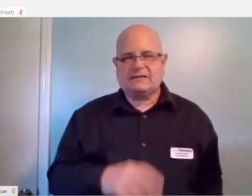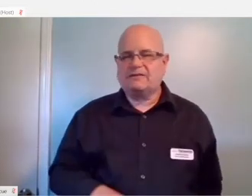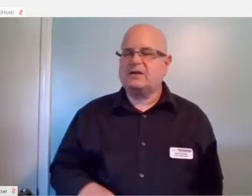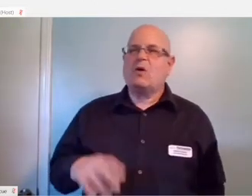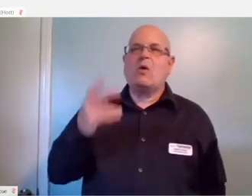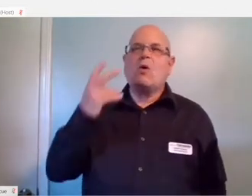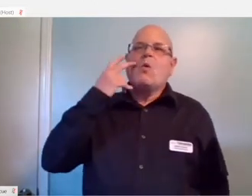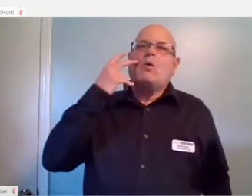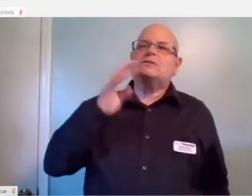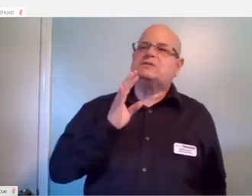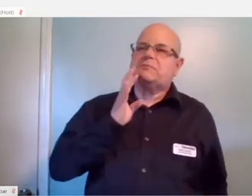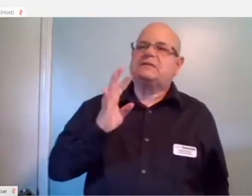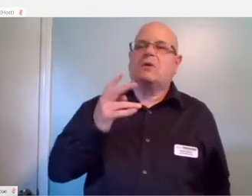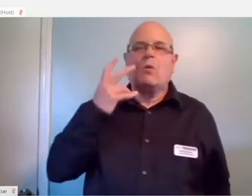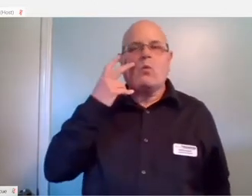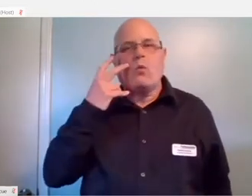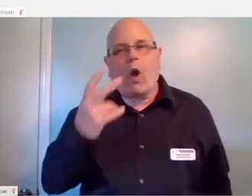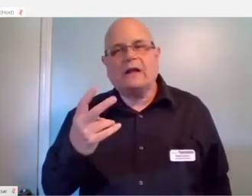all of these different things.